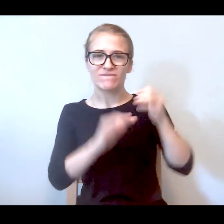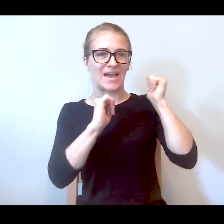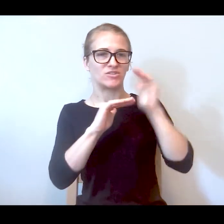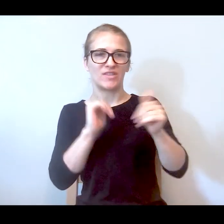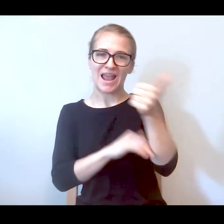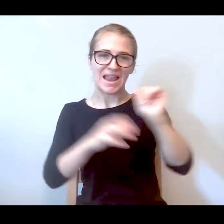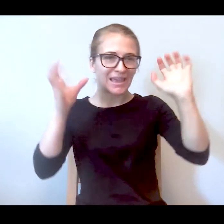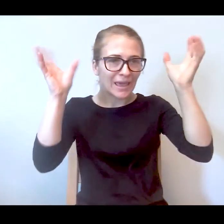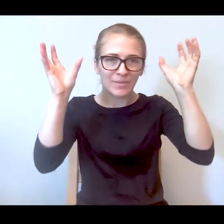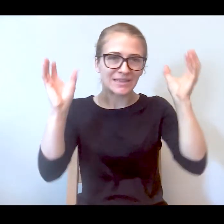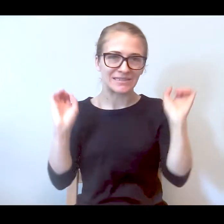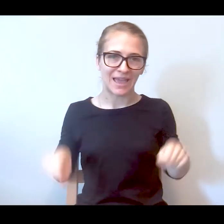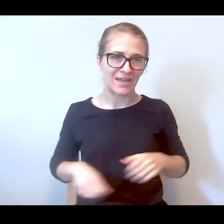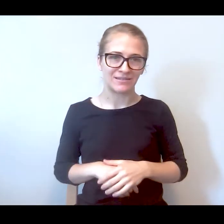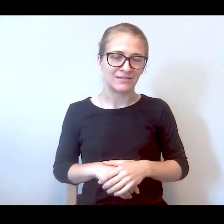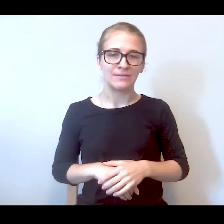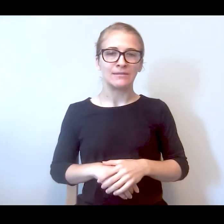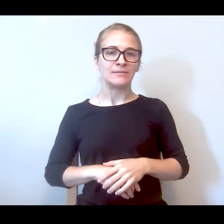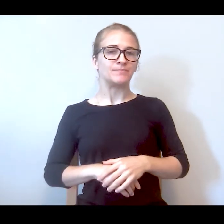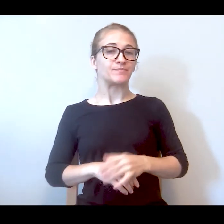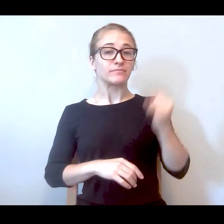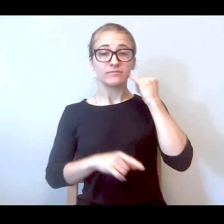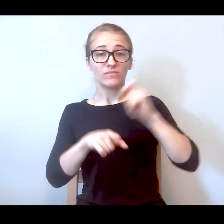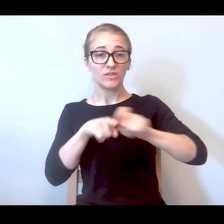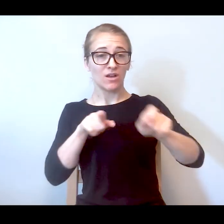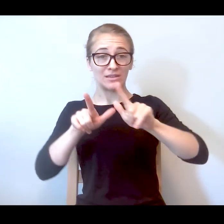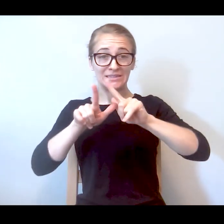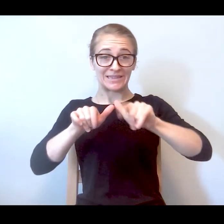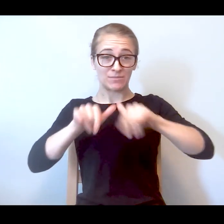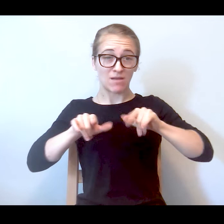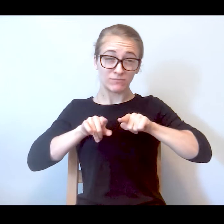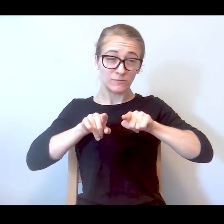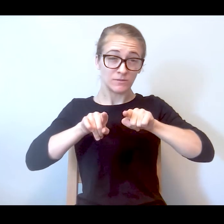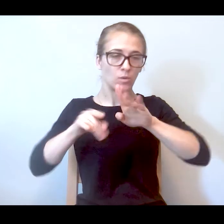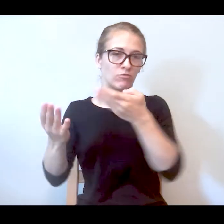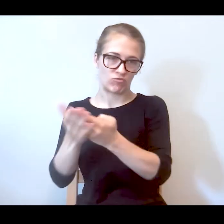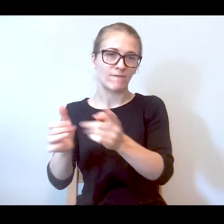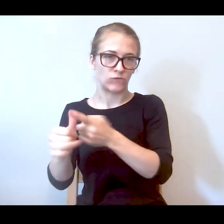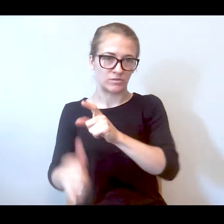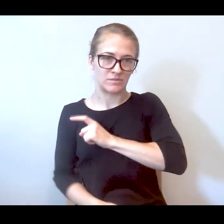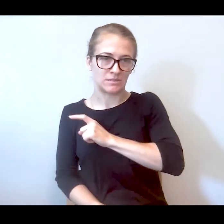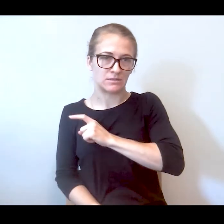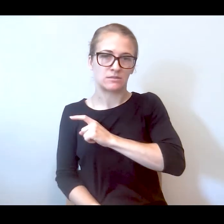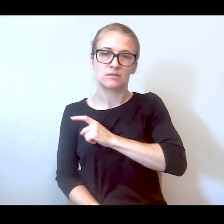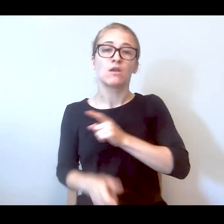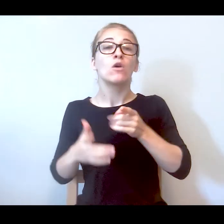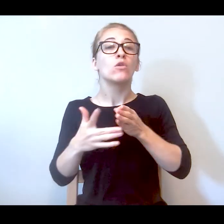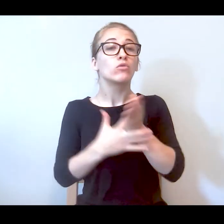can if they're called at the same time. And through our model, we would like that to operate